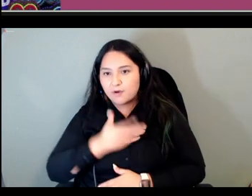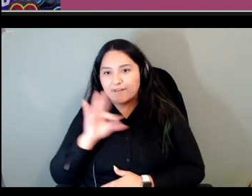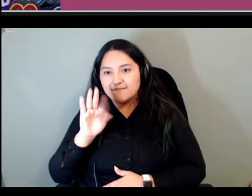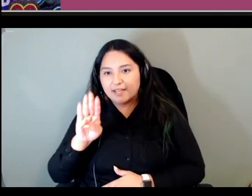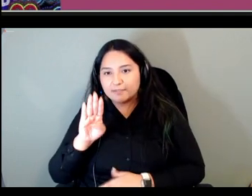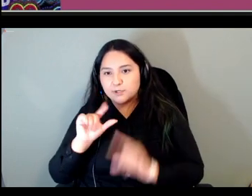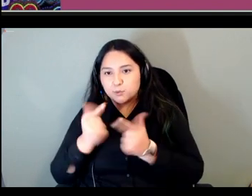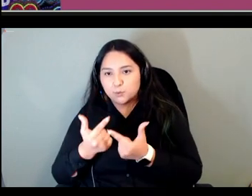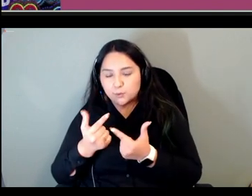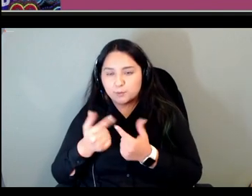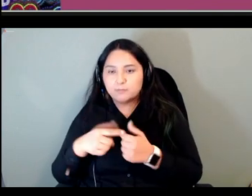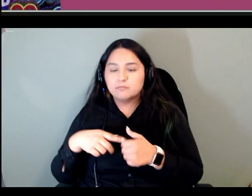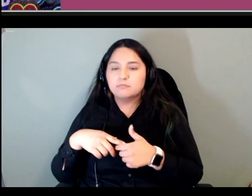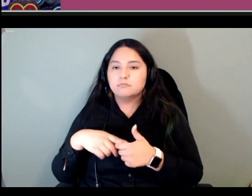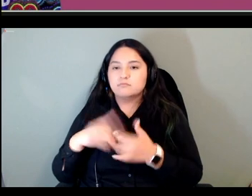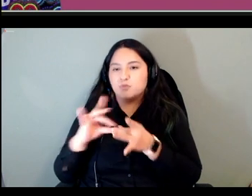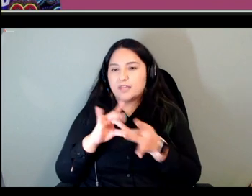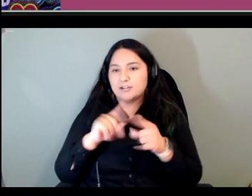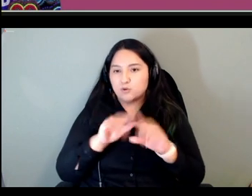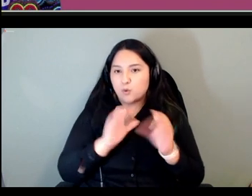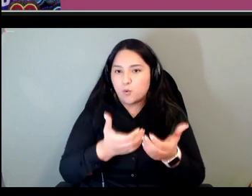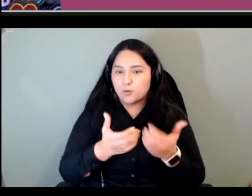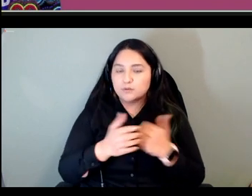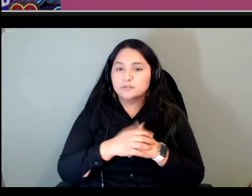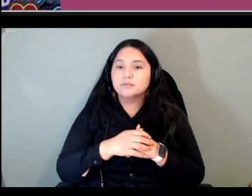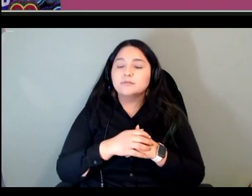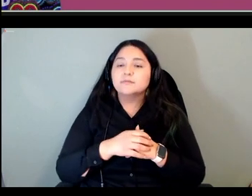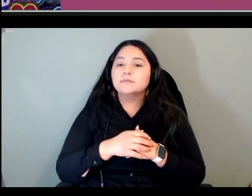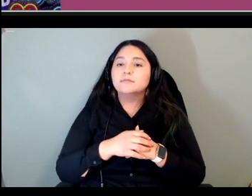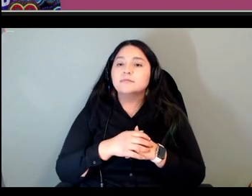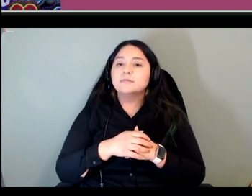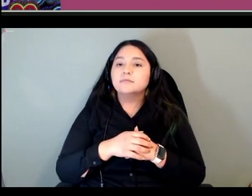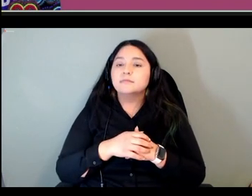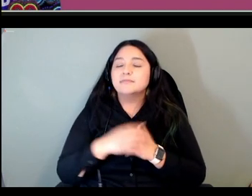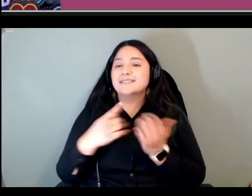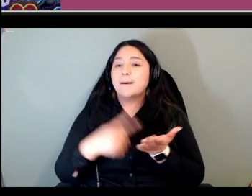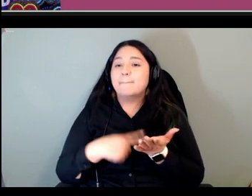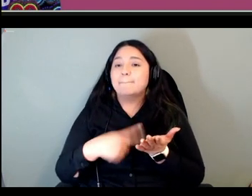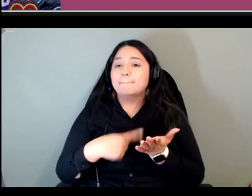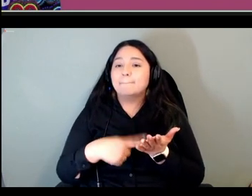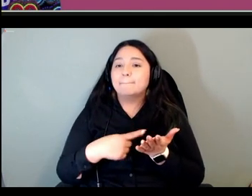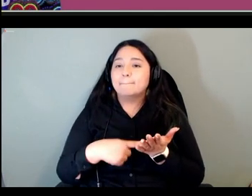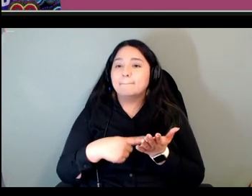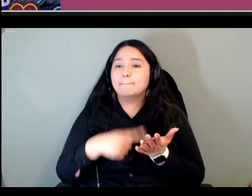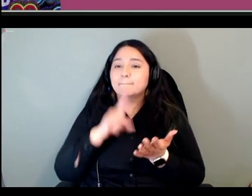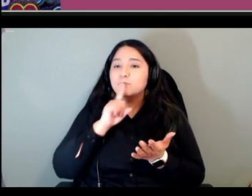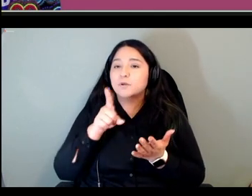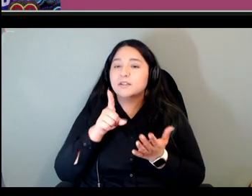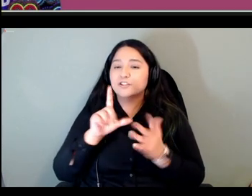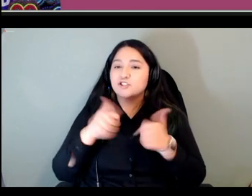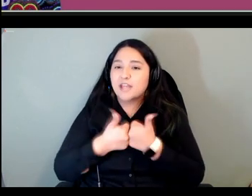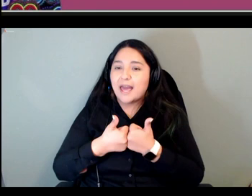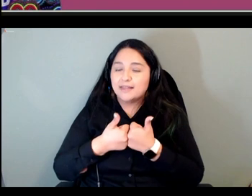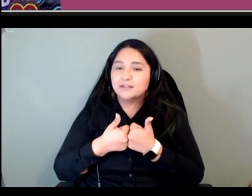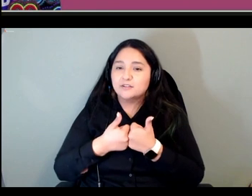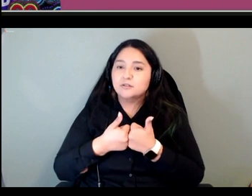those course and sometimes it is really a challenge to get in there and to comment enough